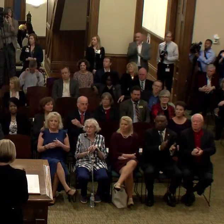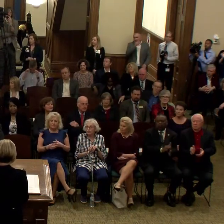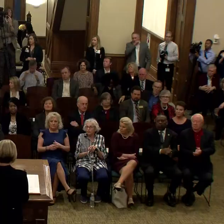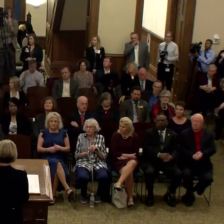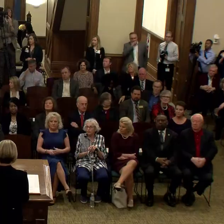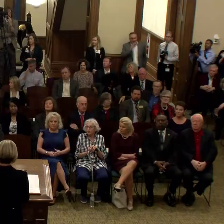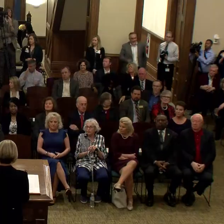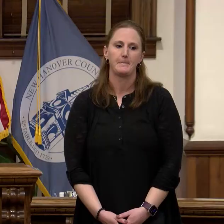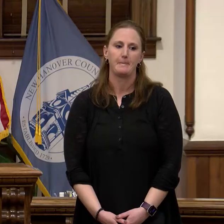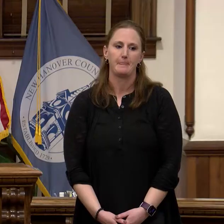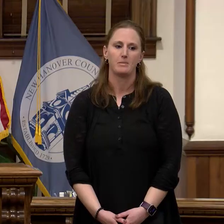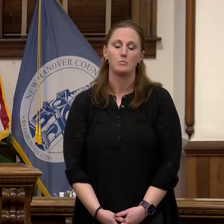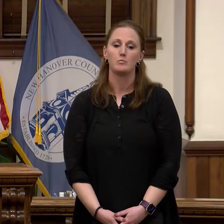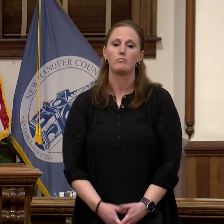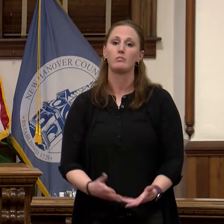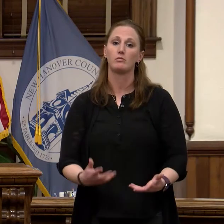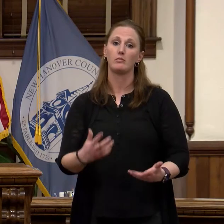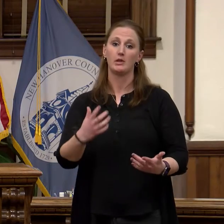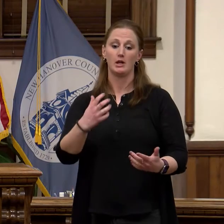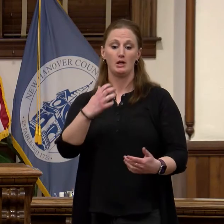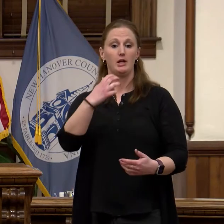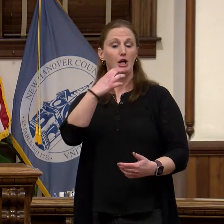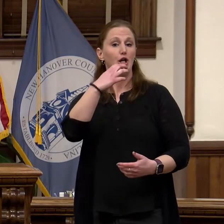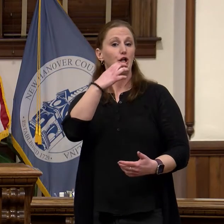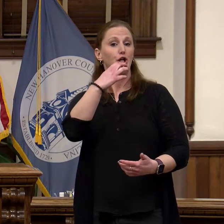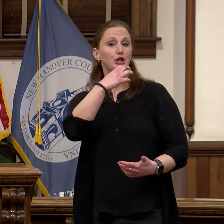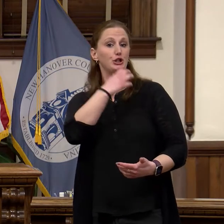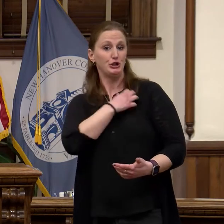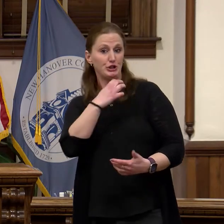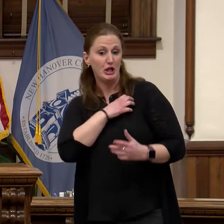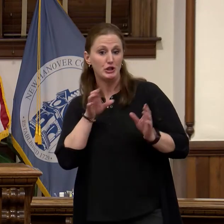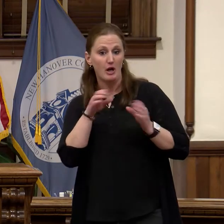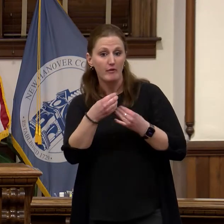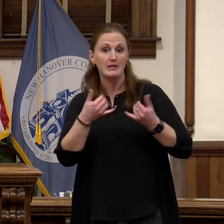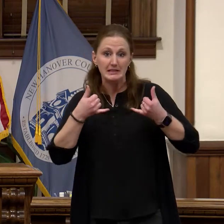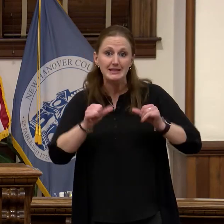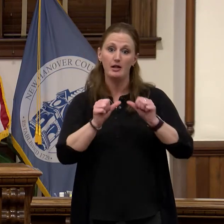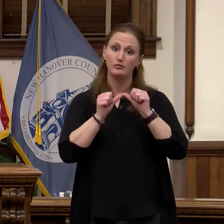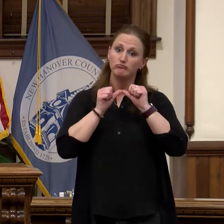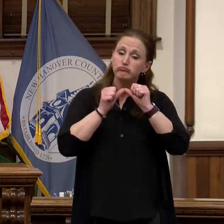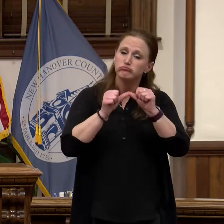But the Sheriff's Office wasn't done then this past July they also assumed